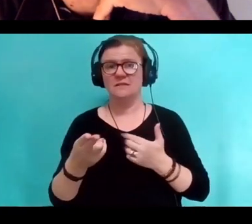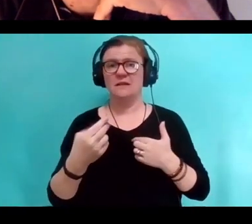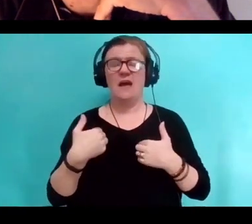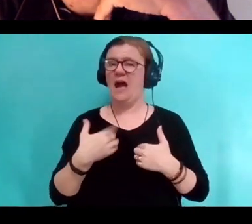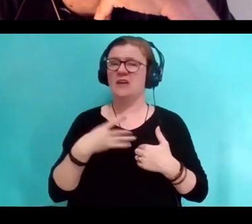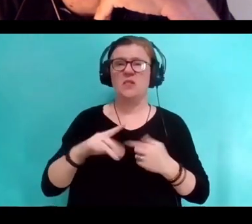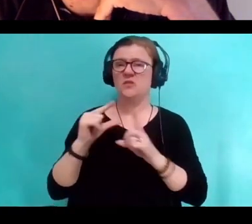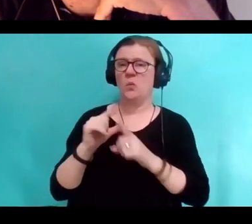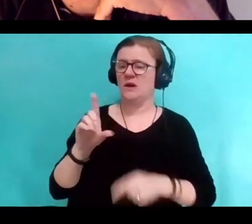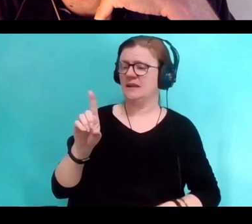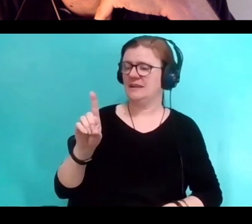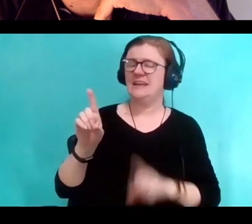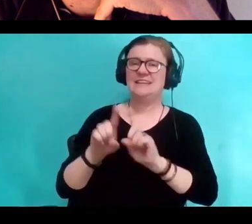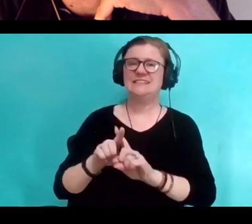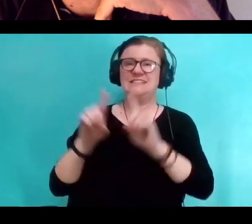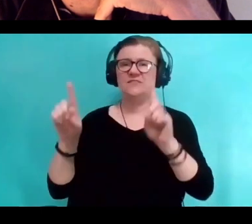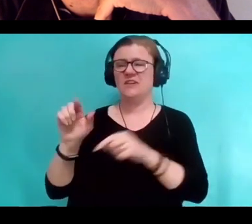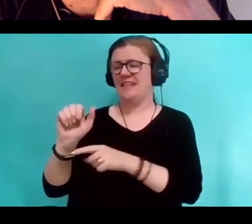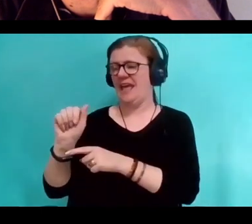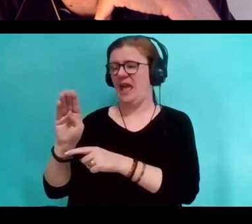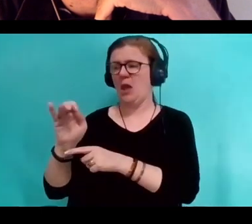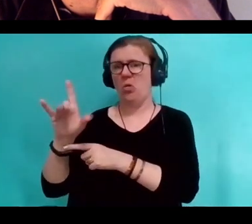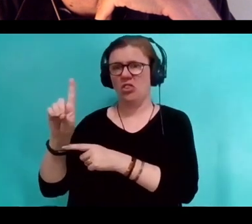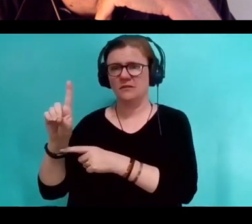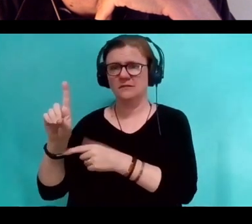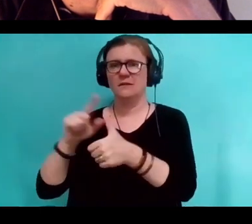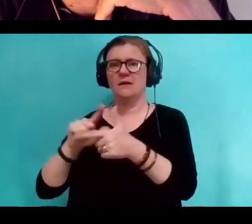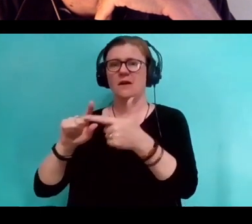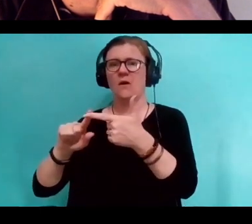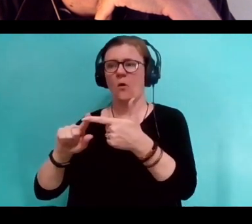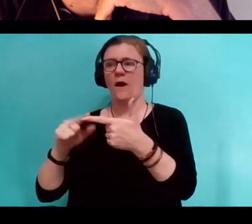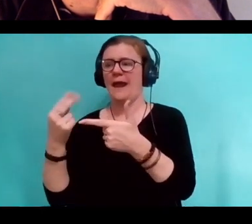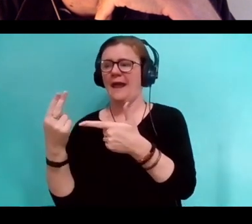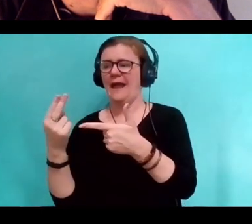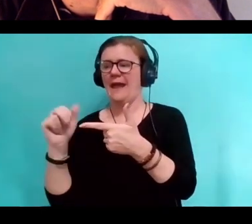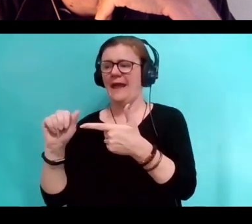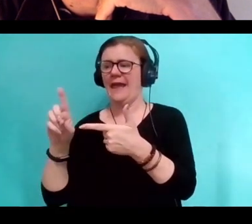I don't use handicapped. I don't even use person with a disability, I say disabled,